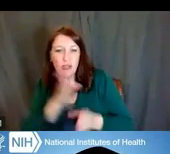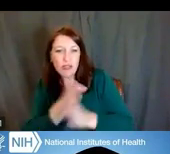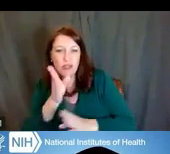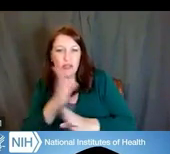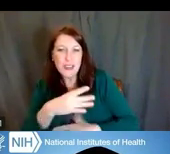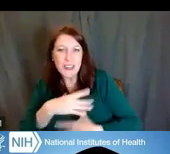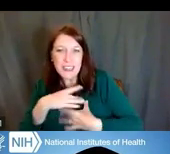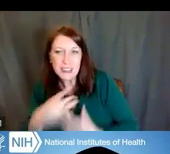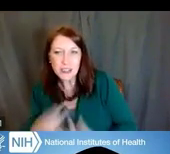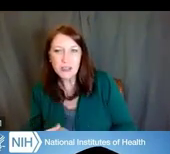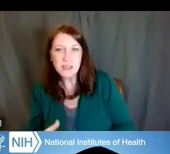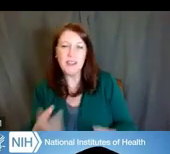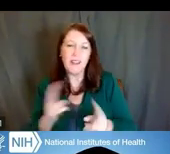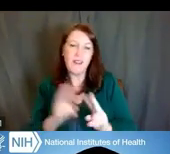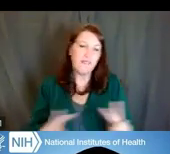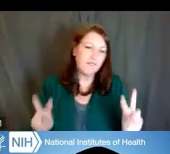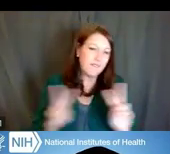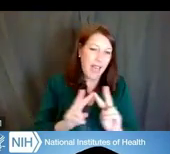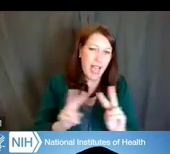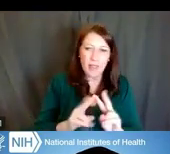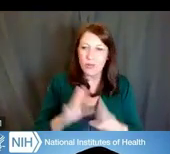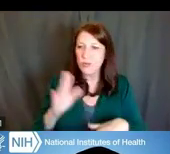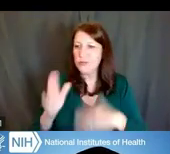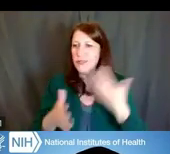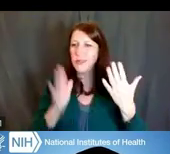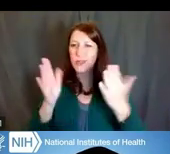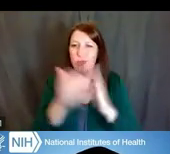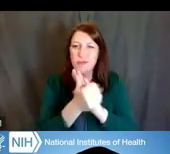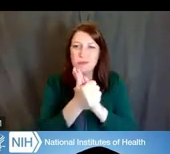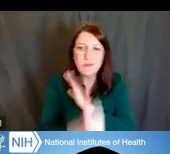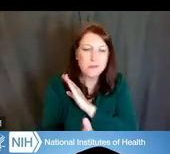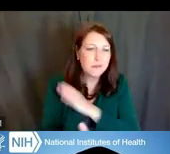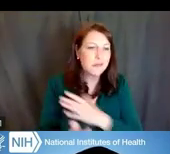your values, your aptitudes, and behavioral tendencies.